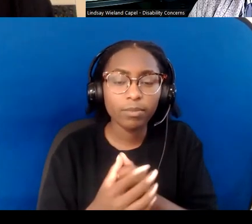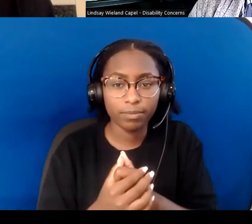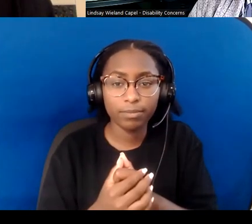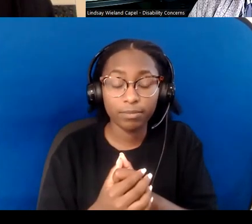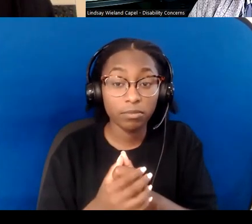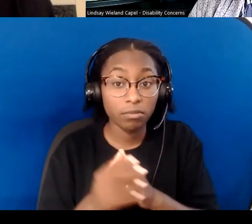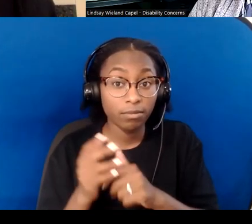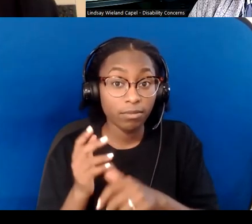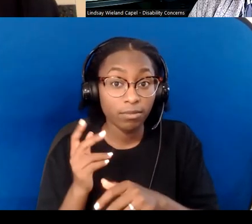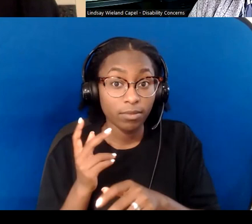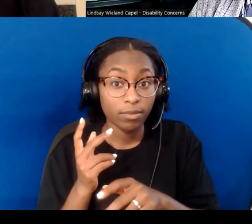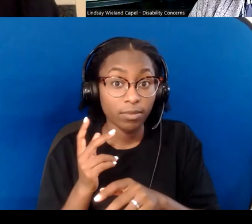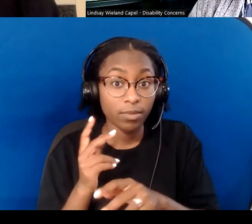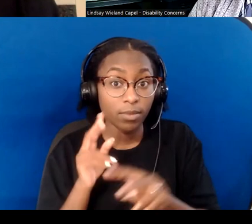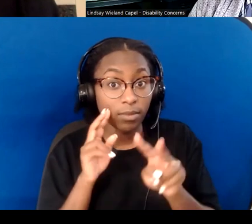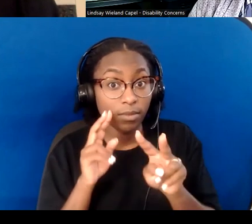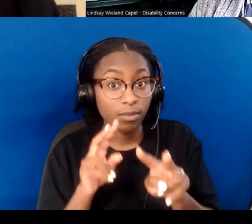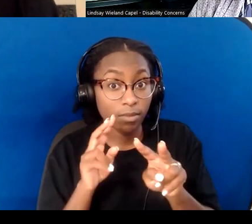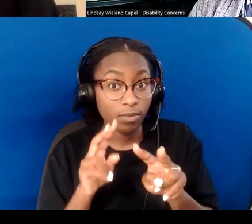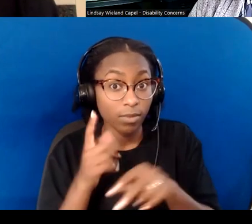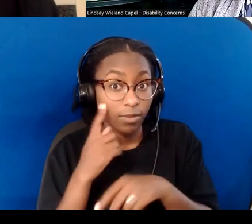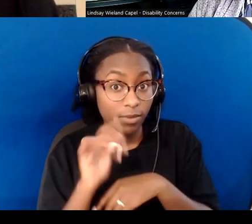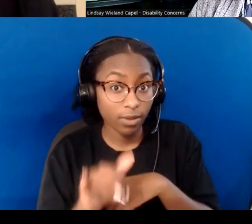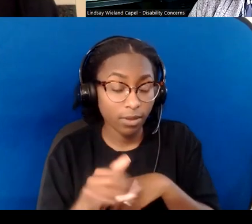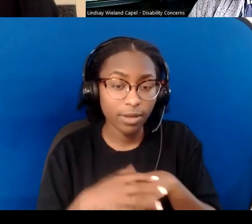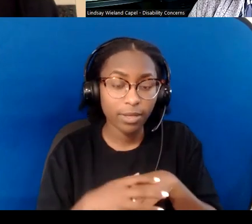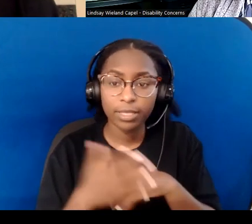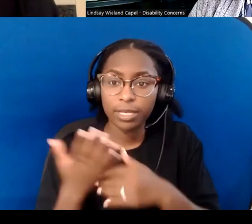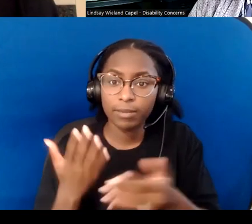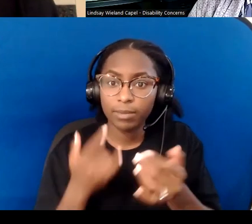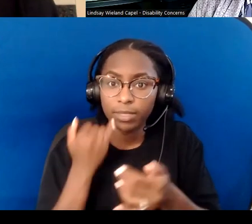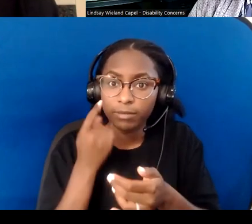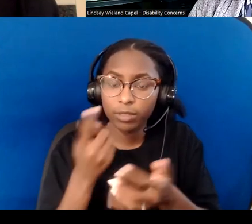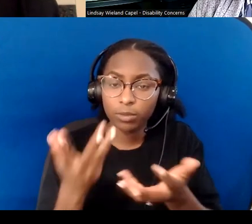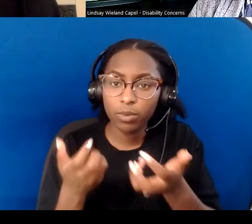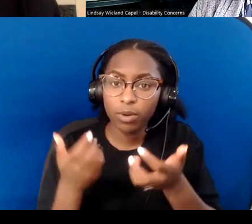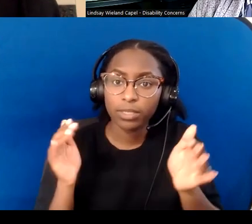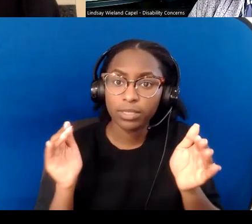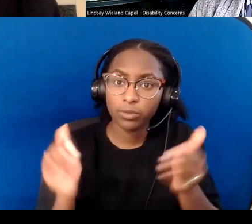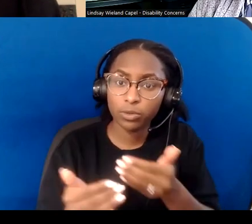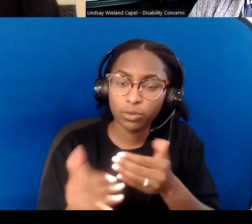to introduce the topic of ableism or help to overcome ableism at your church,